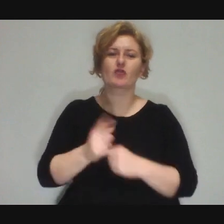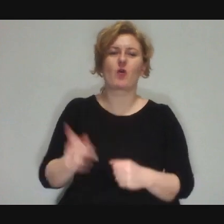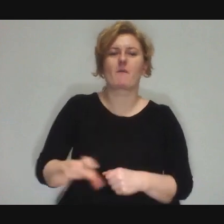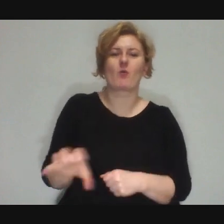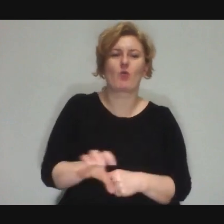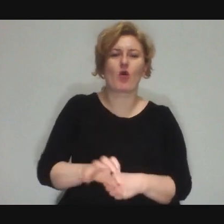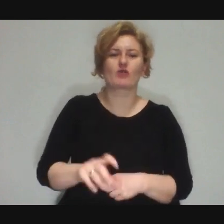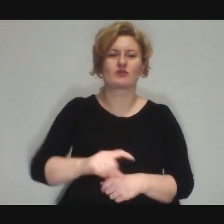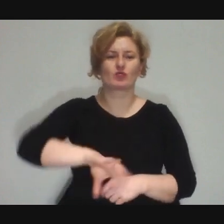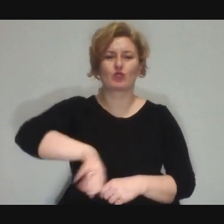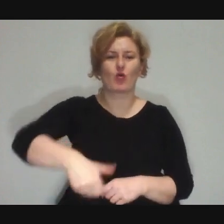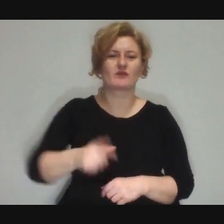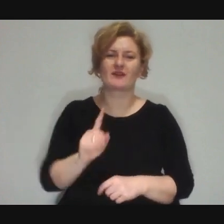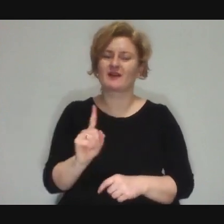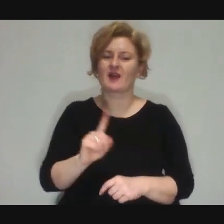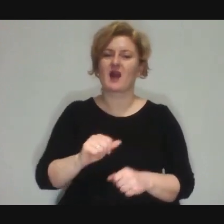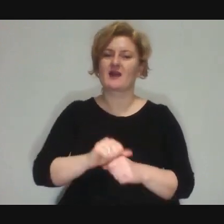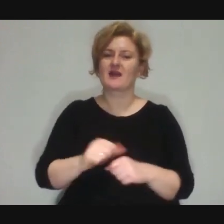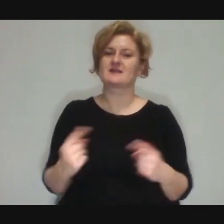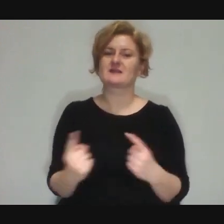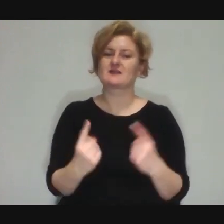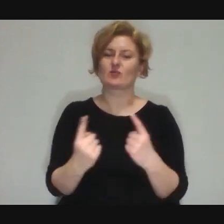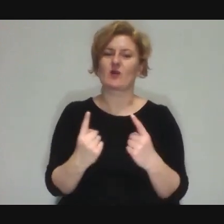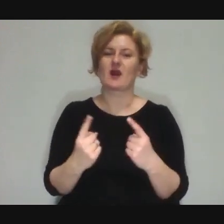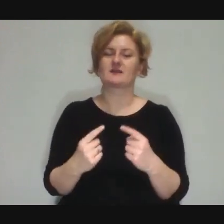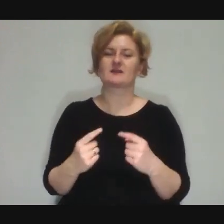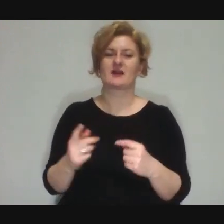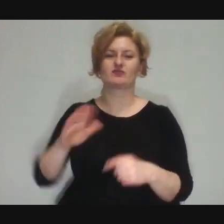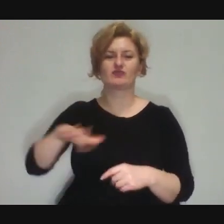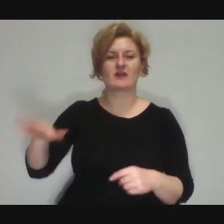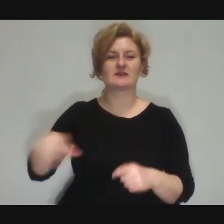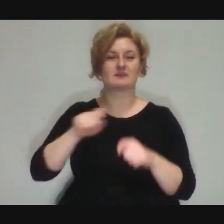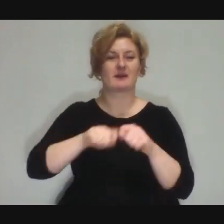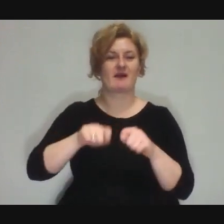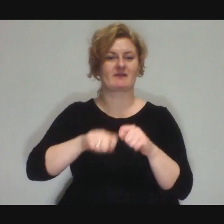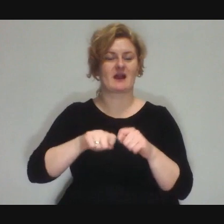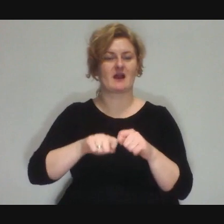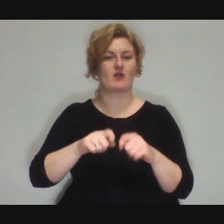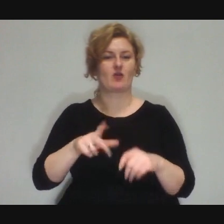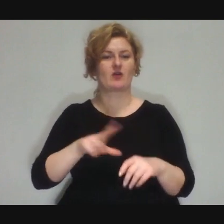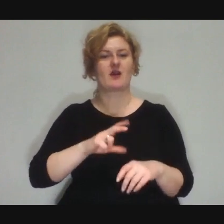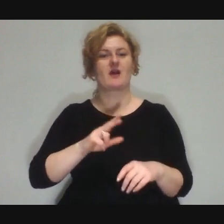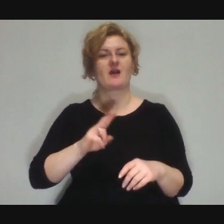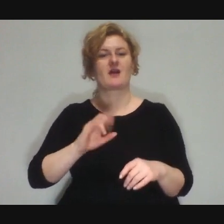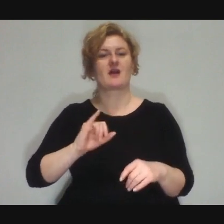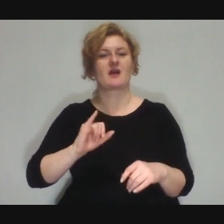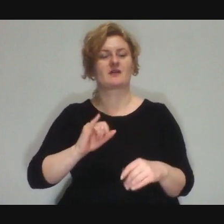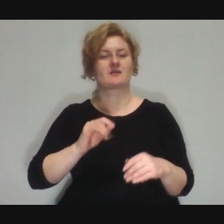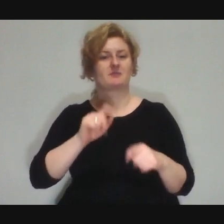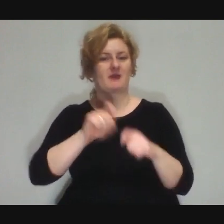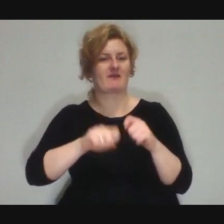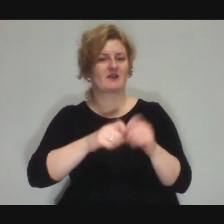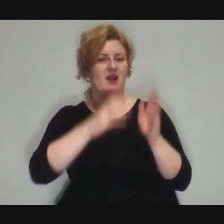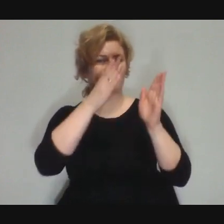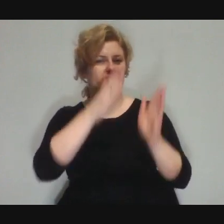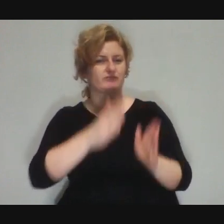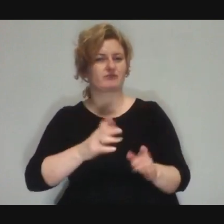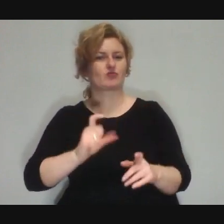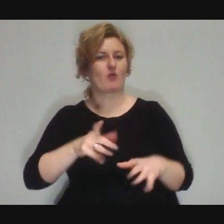There are moments when kids just test where the limits are on how much they can mess up.